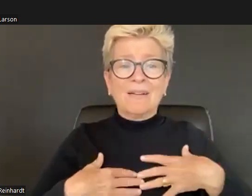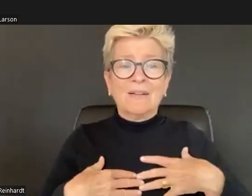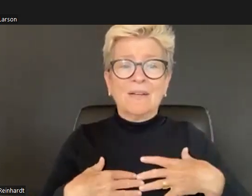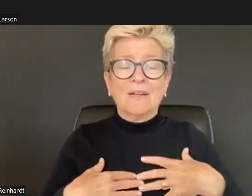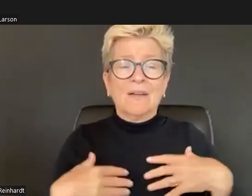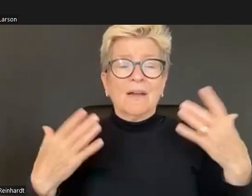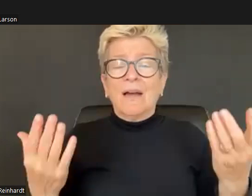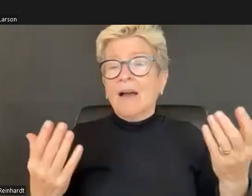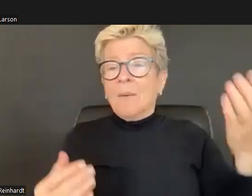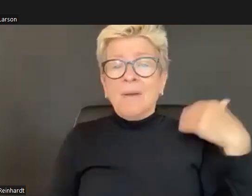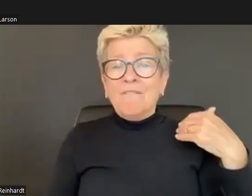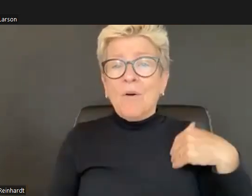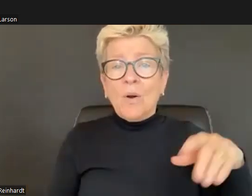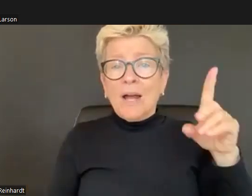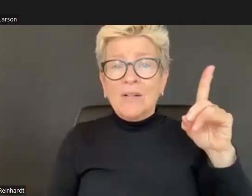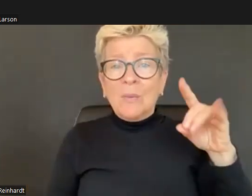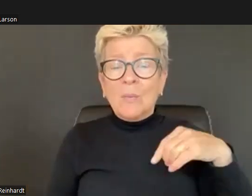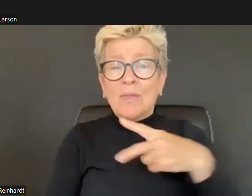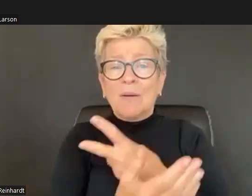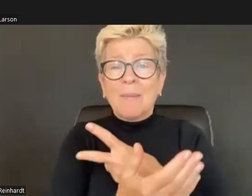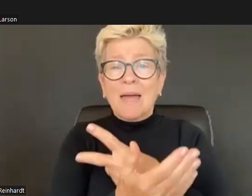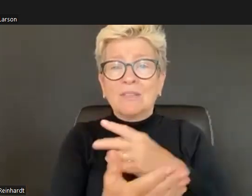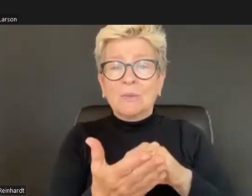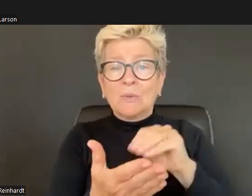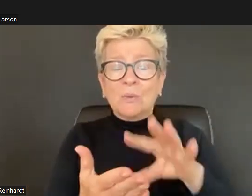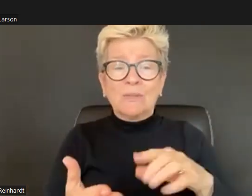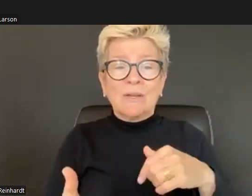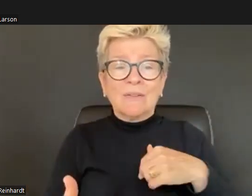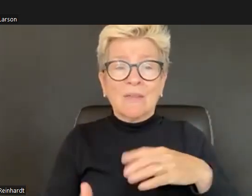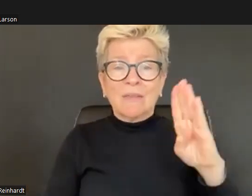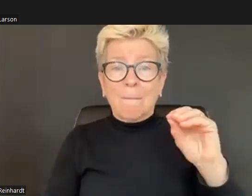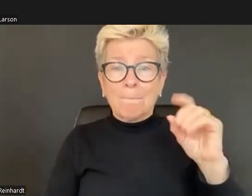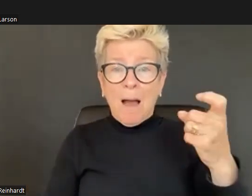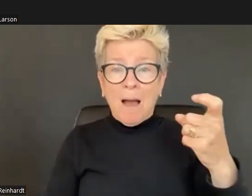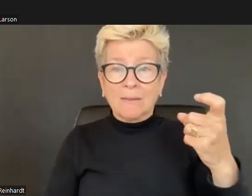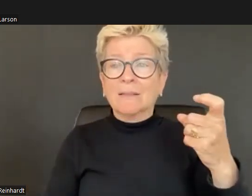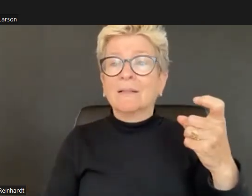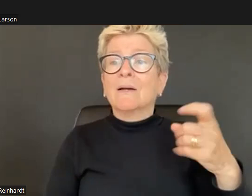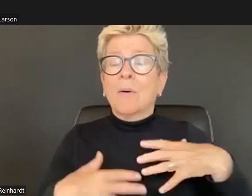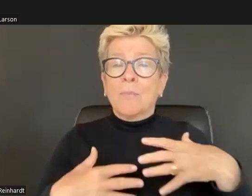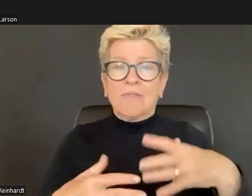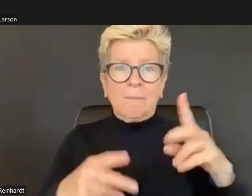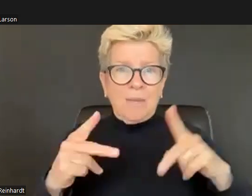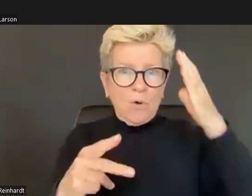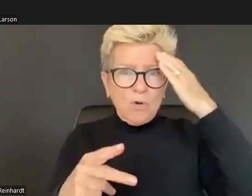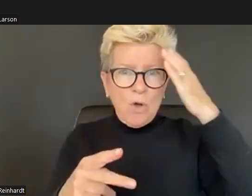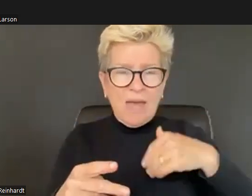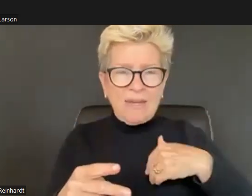It's the best to deal with them all 8 together. But I, with time and space, if you could just try them out with me, they're about being mindful in the body.